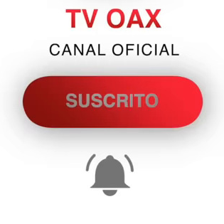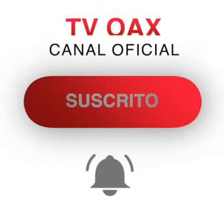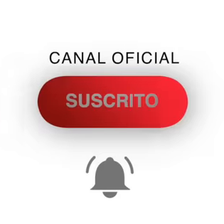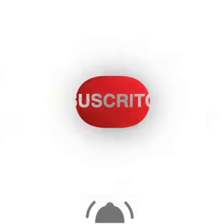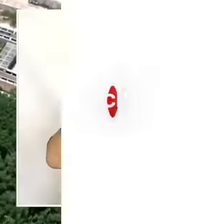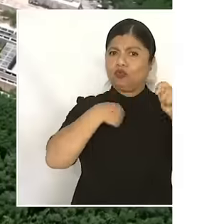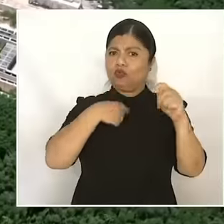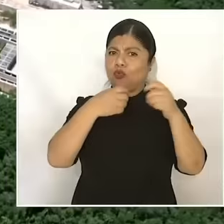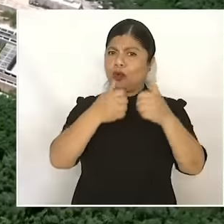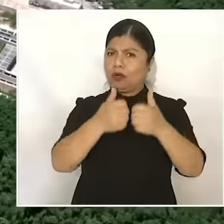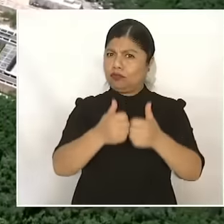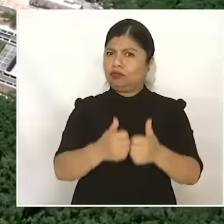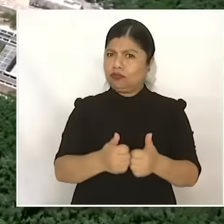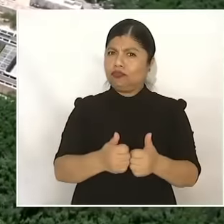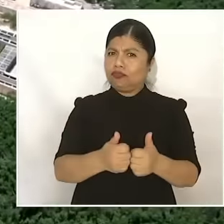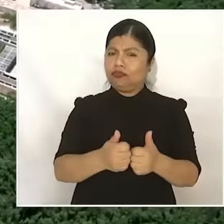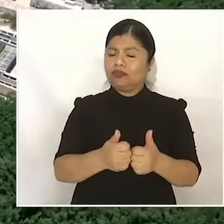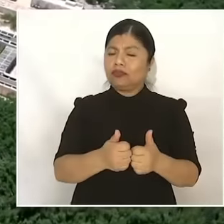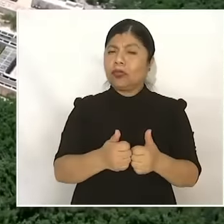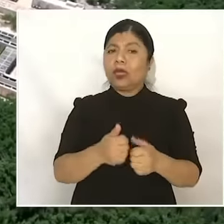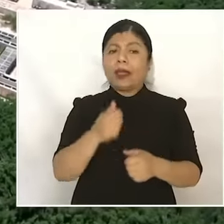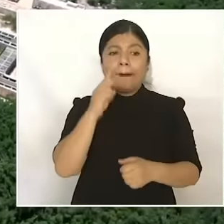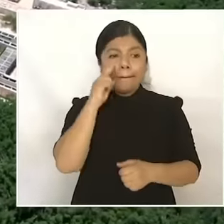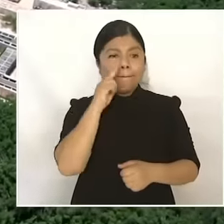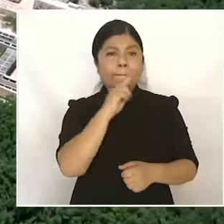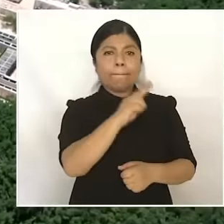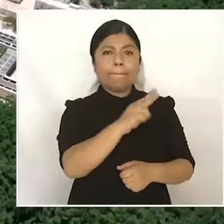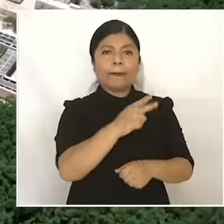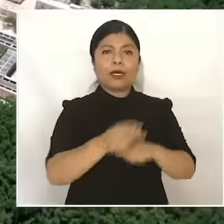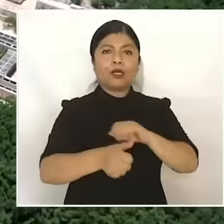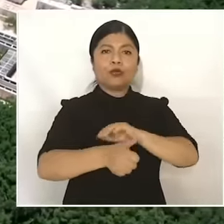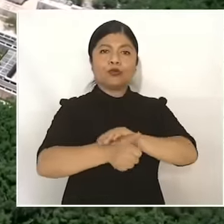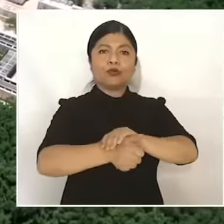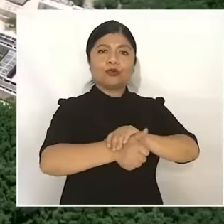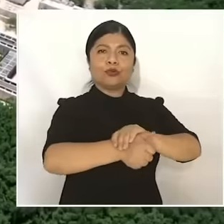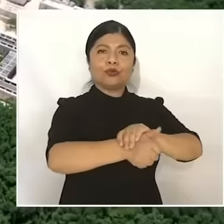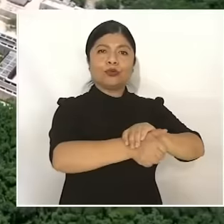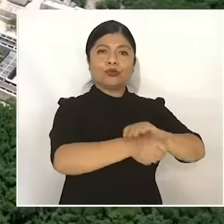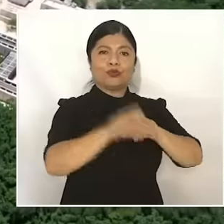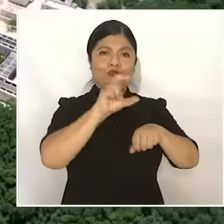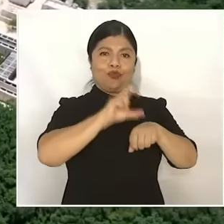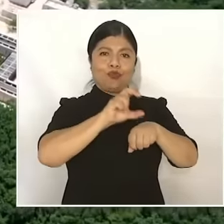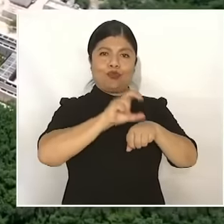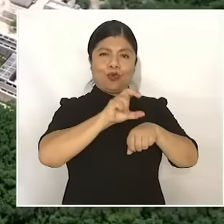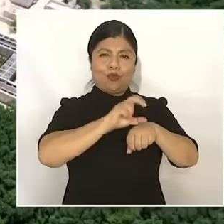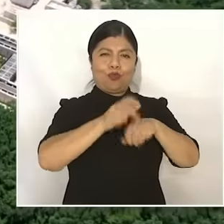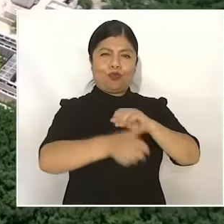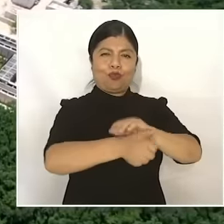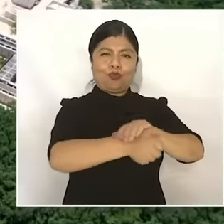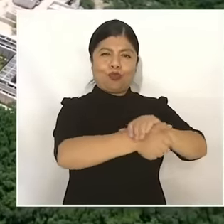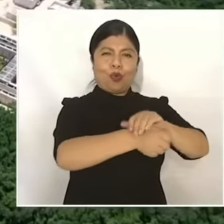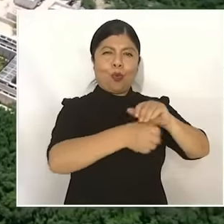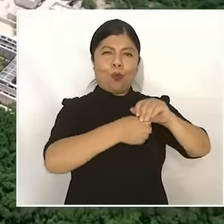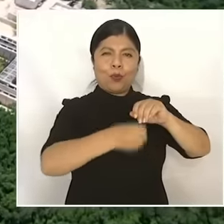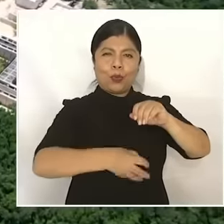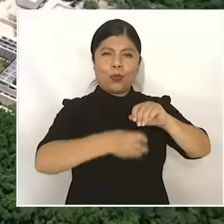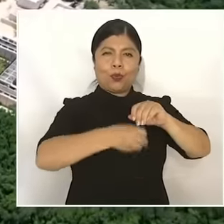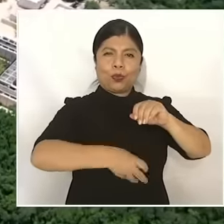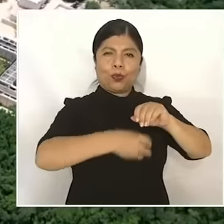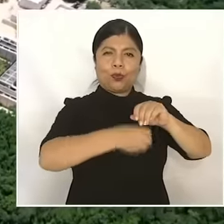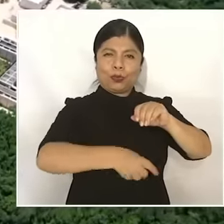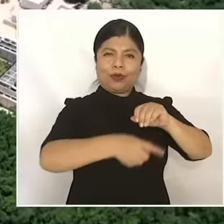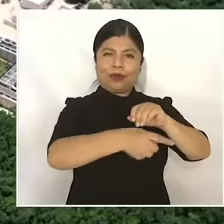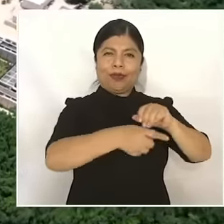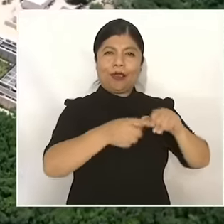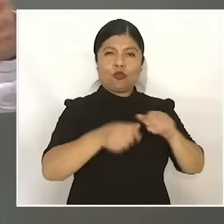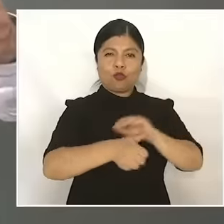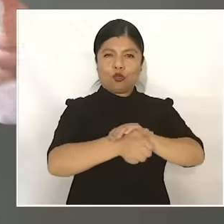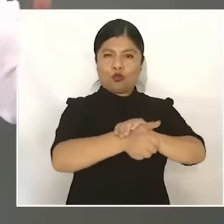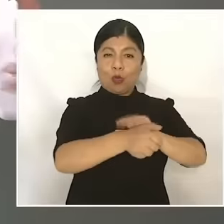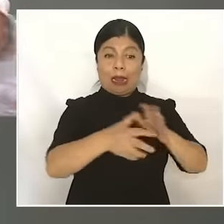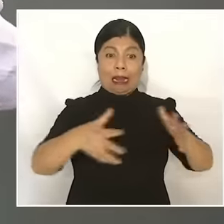the turtles come to place on the coast, yes, the turtles, the loggerheads, the big turtles that come to put